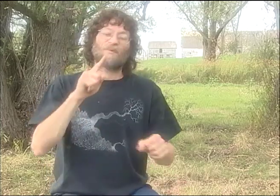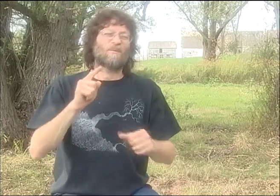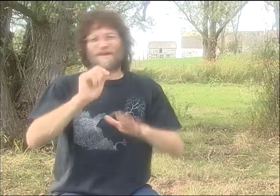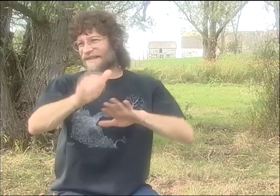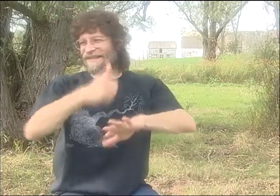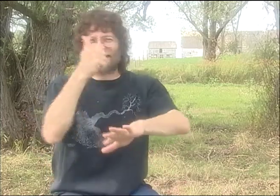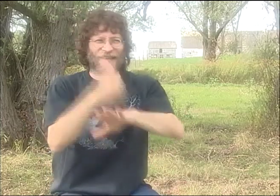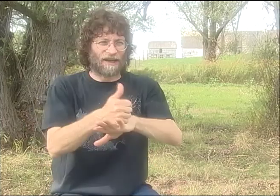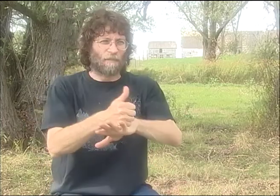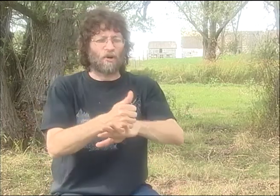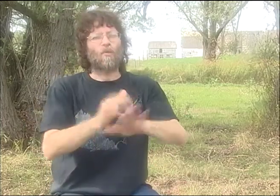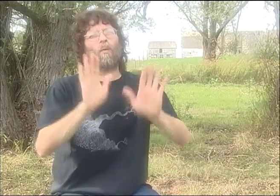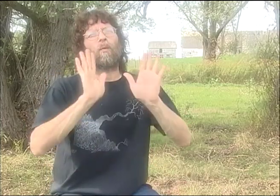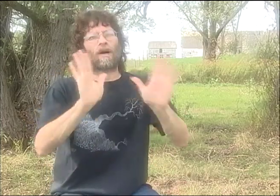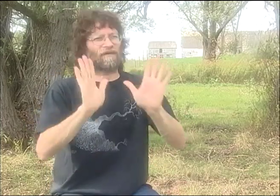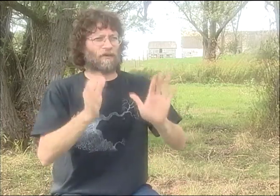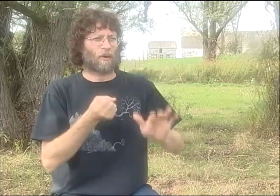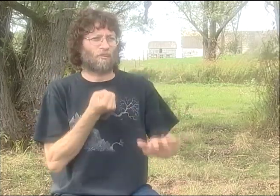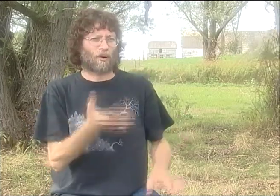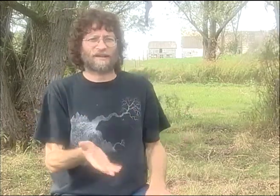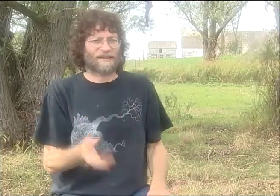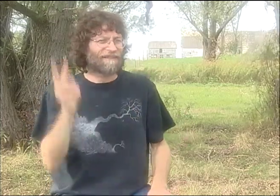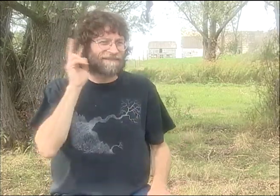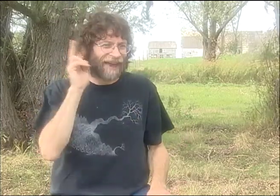I MEAN, HONESTLY, I DIDN'T KNOW WHO I WAS IN ALL OF THIS.